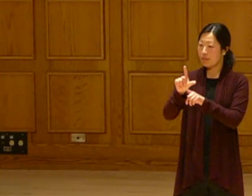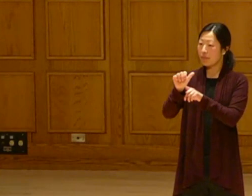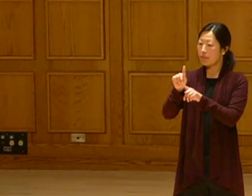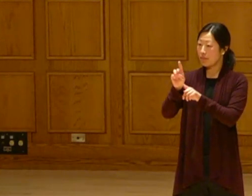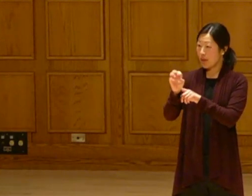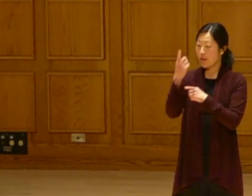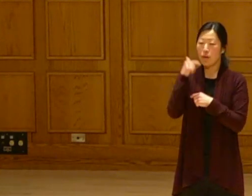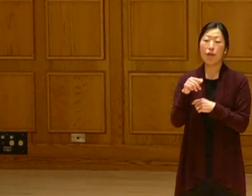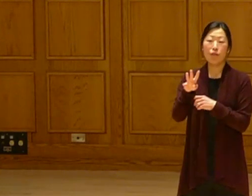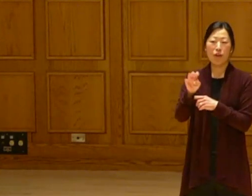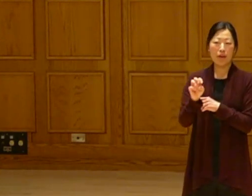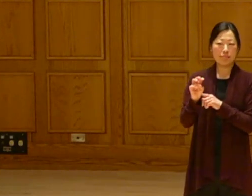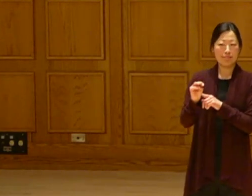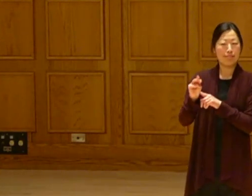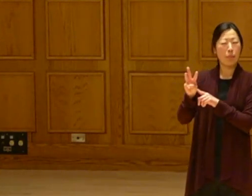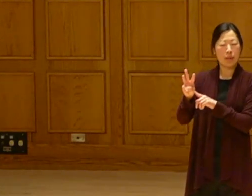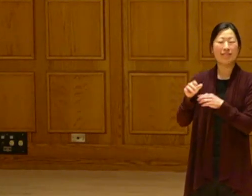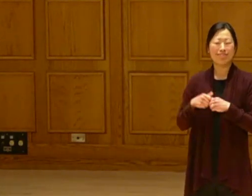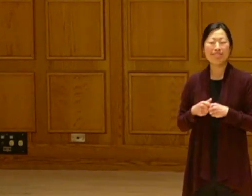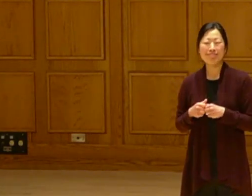We're working on the project here in Red Lake for the 400 megawatts.